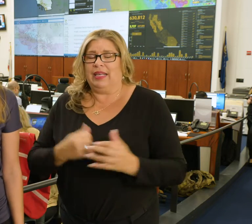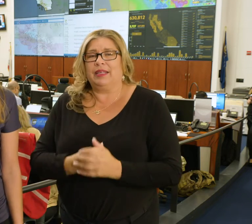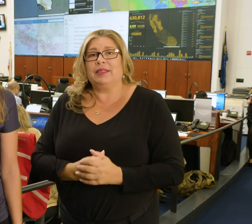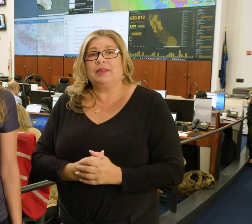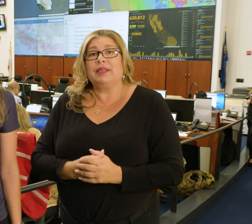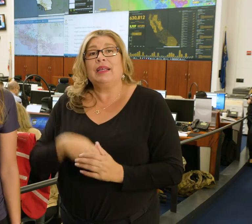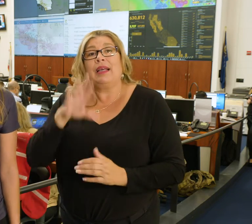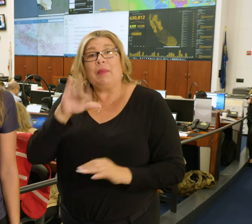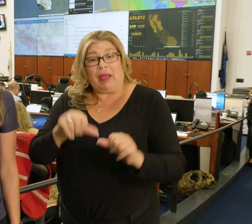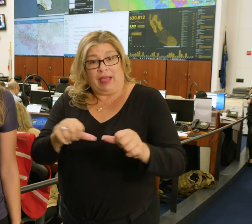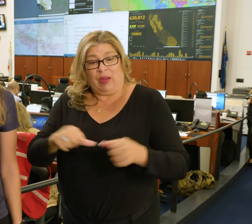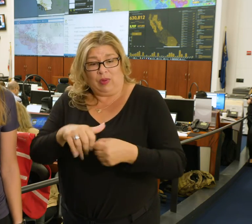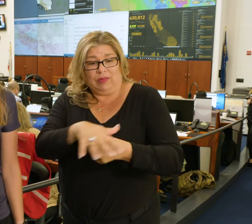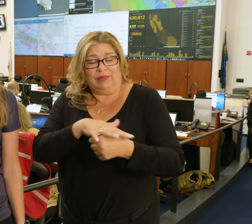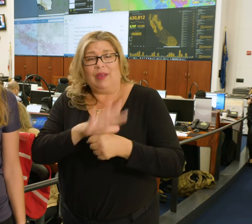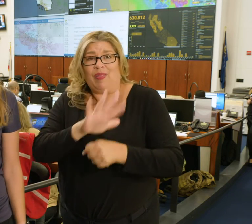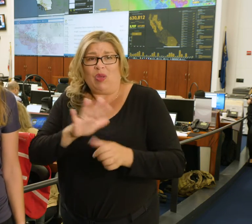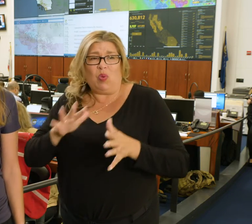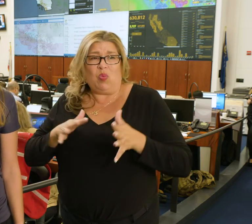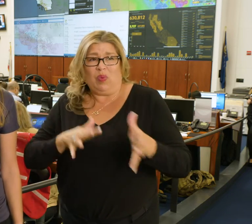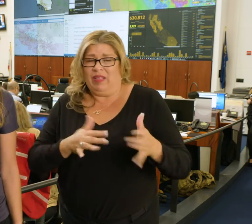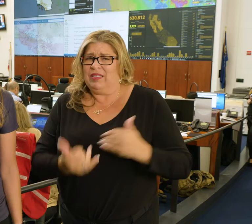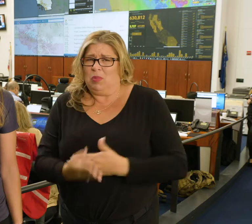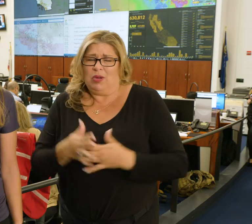Bay Area that have been strong this morning are expected to significantly